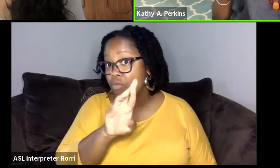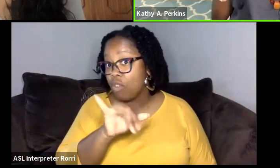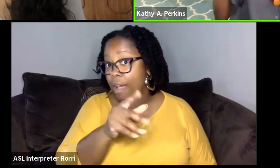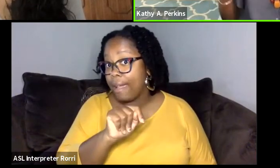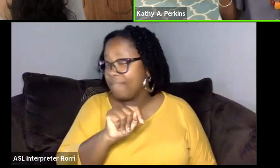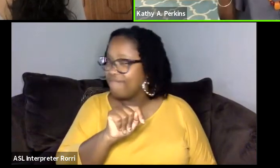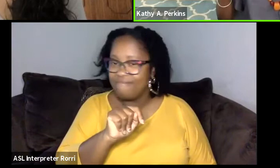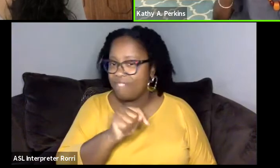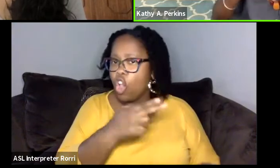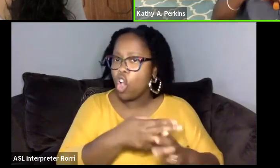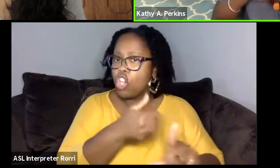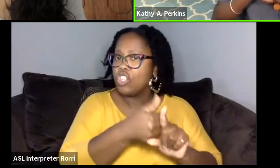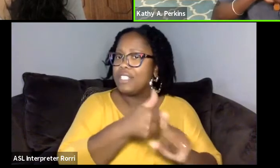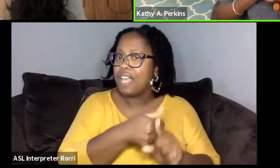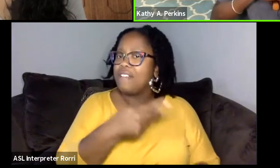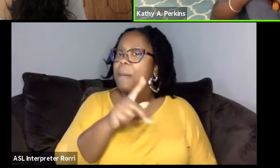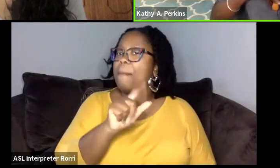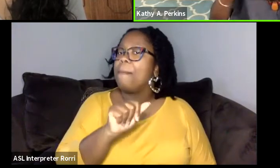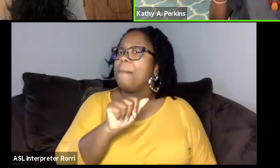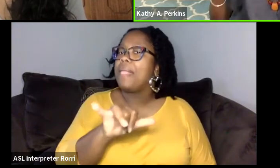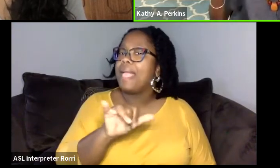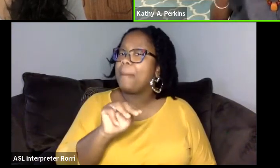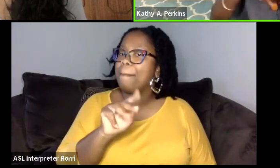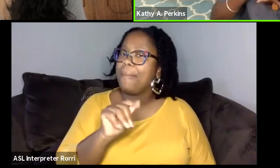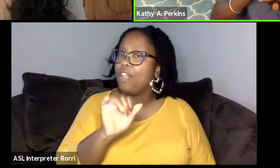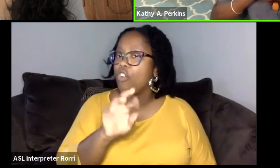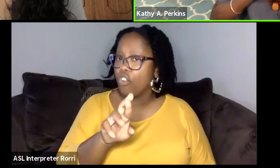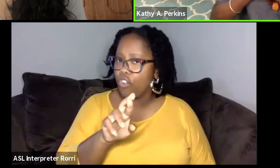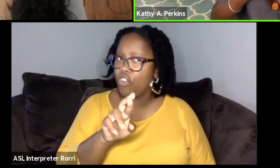but she's the writer and there was some other people I brought in,